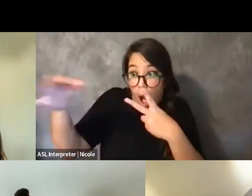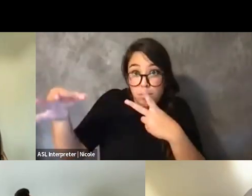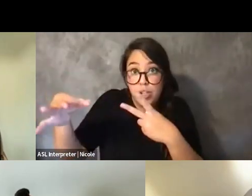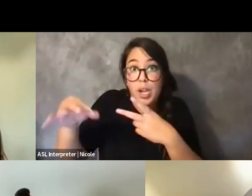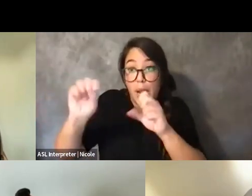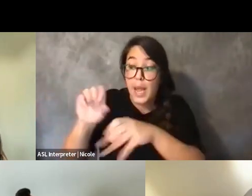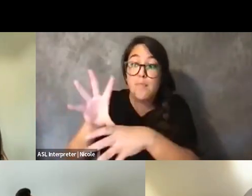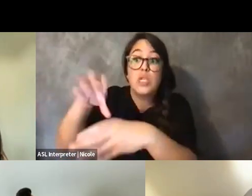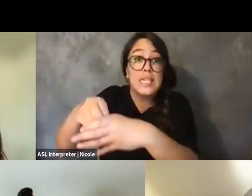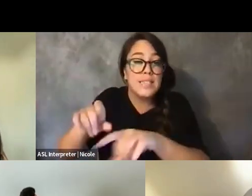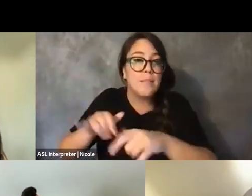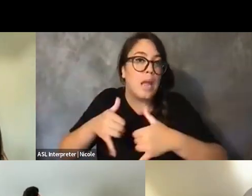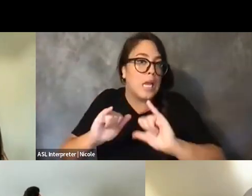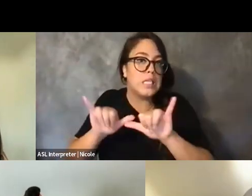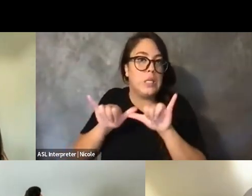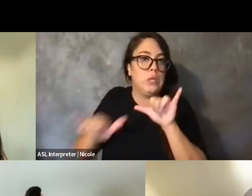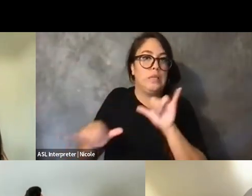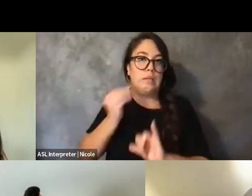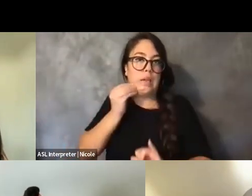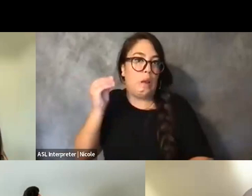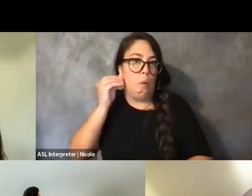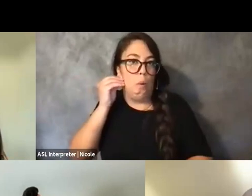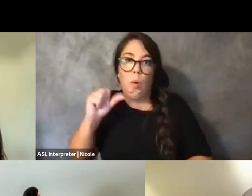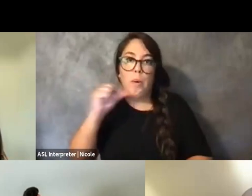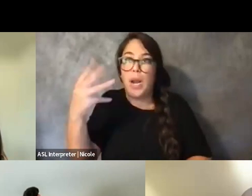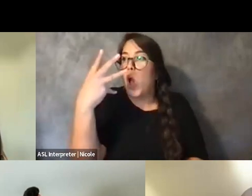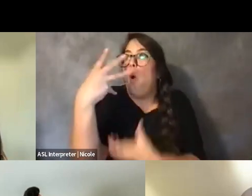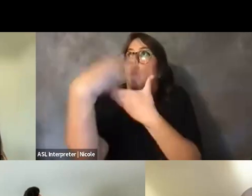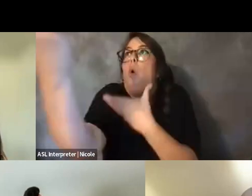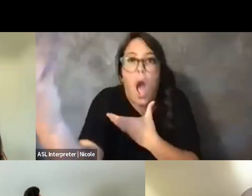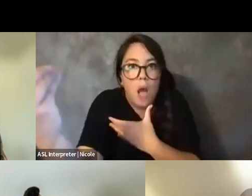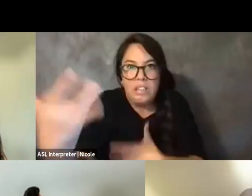out into these environments that feel wholly unsafe for us.